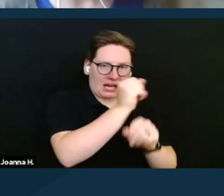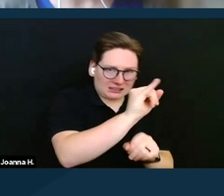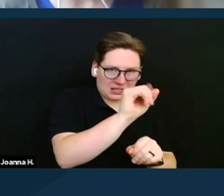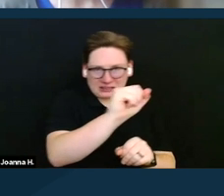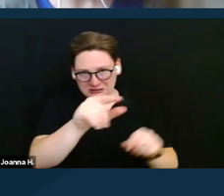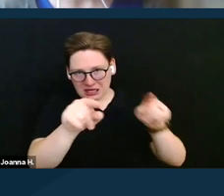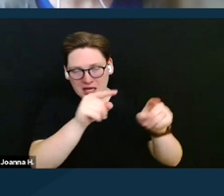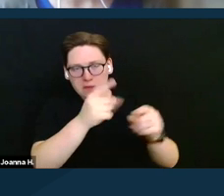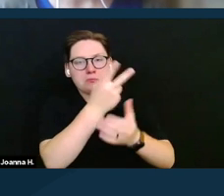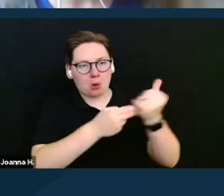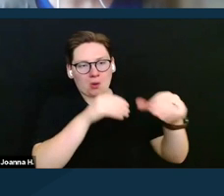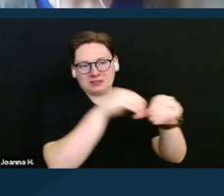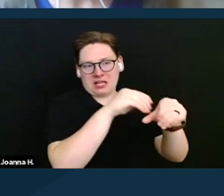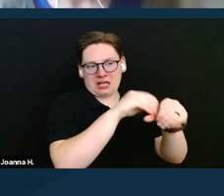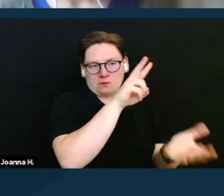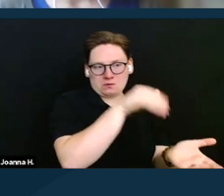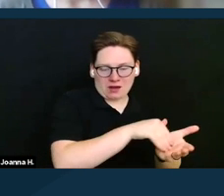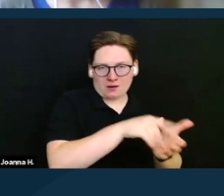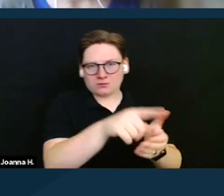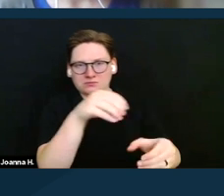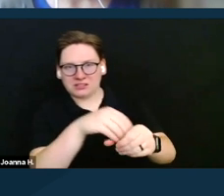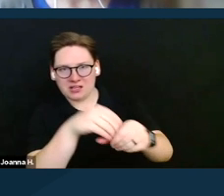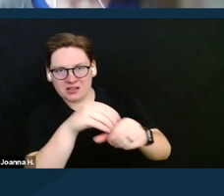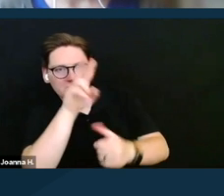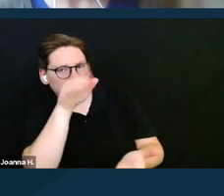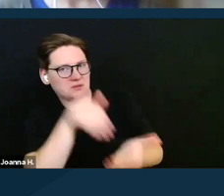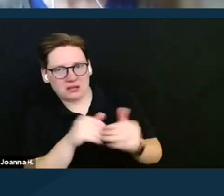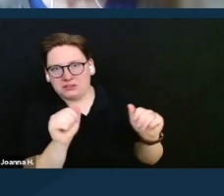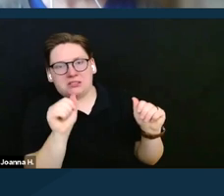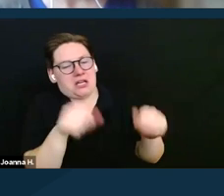to save $2,000 and not lose their SSI.